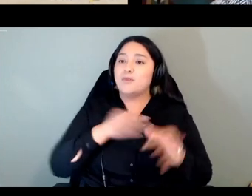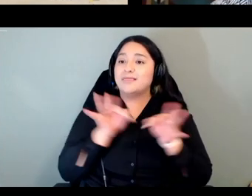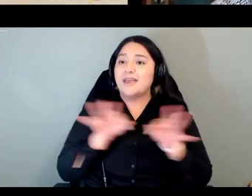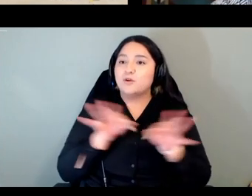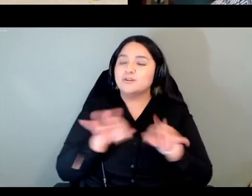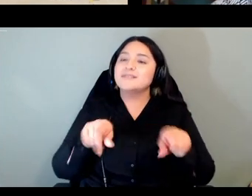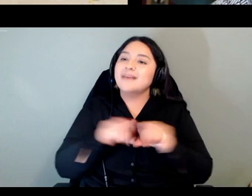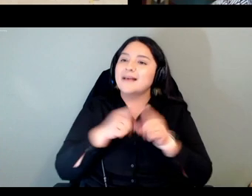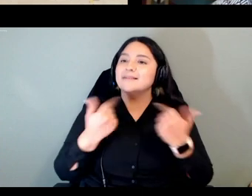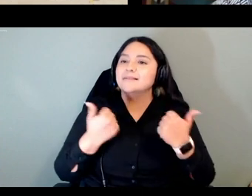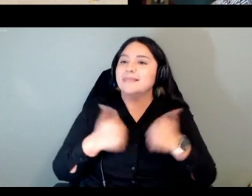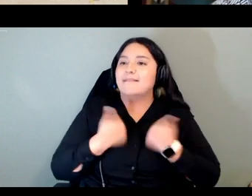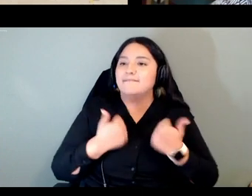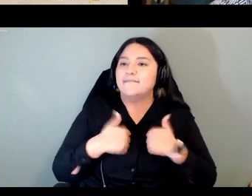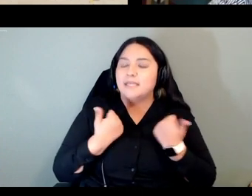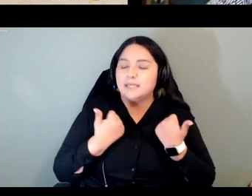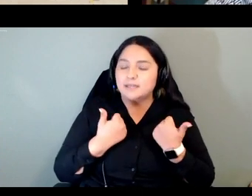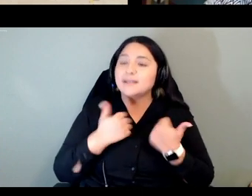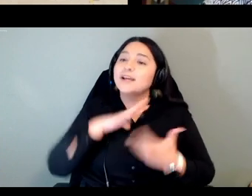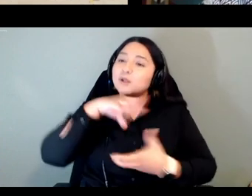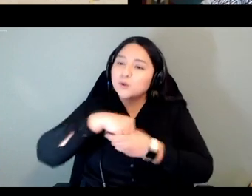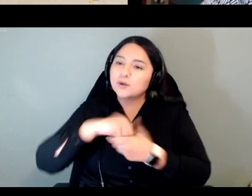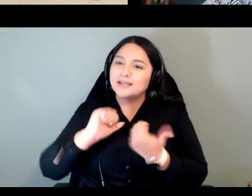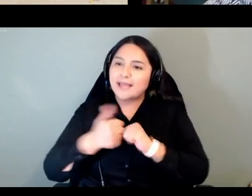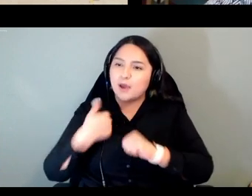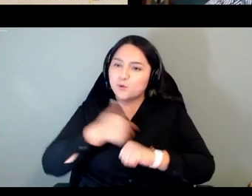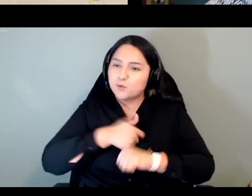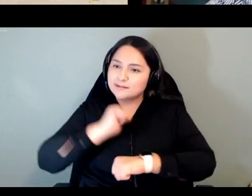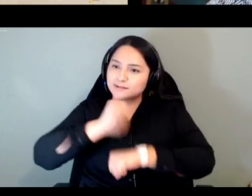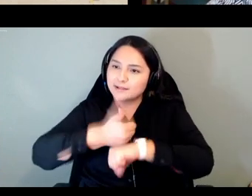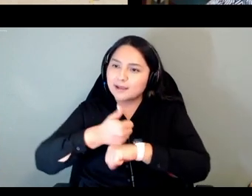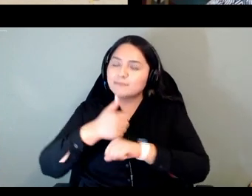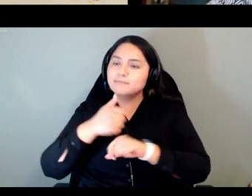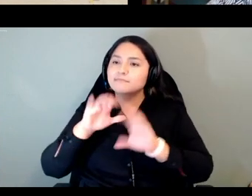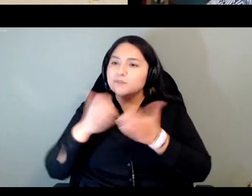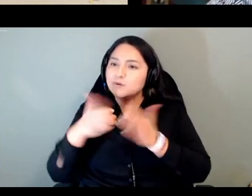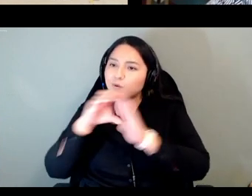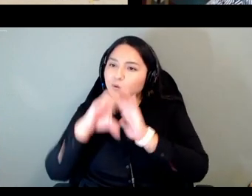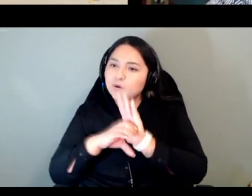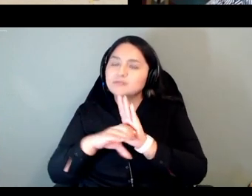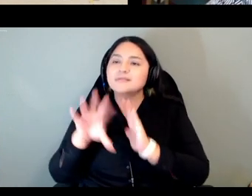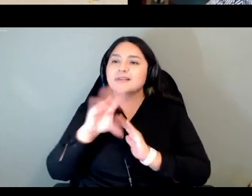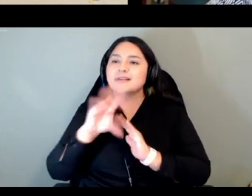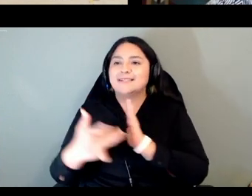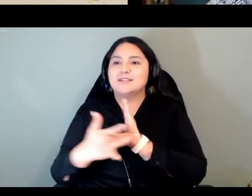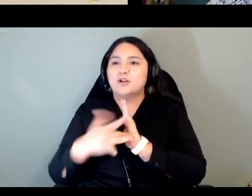together courses and uh technology tools that we don't want to have it trapped in obsolete